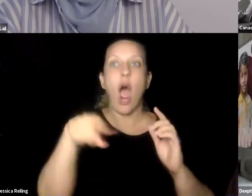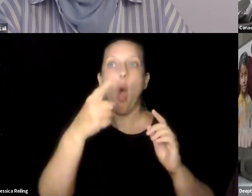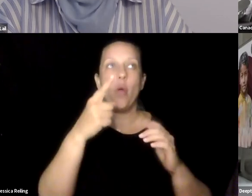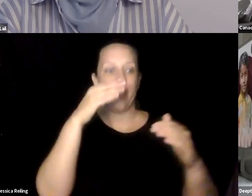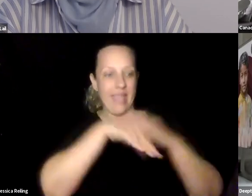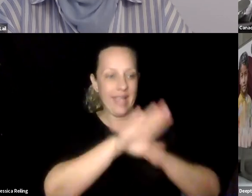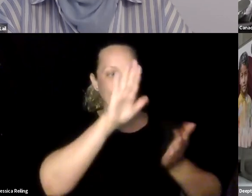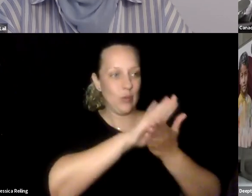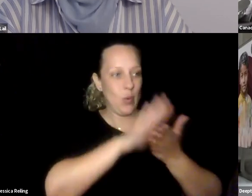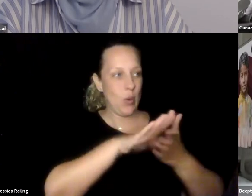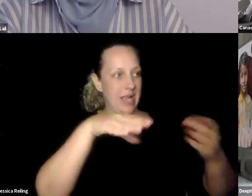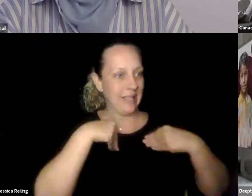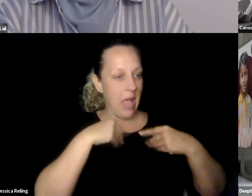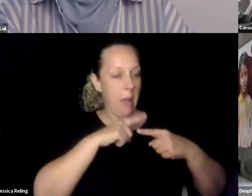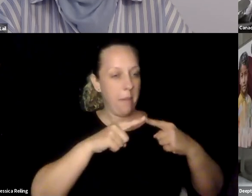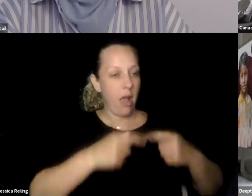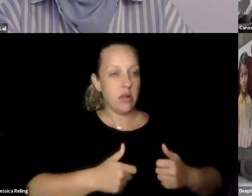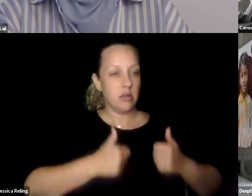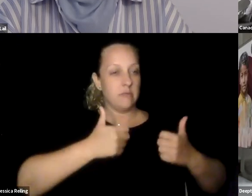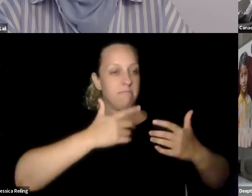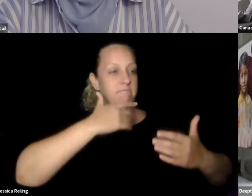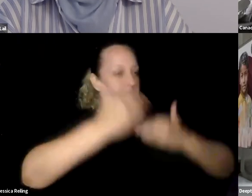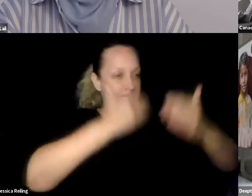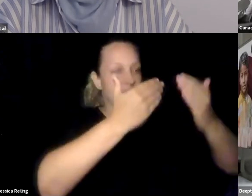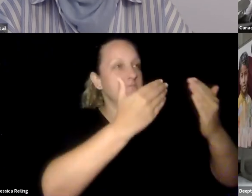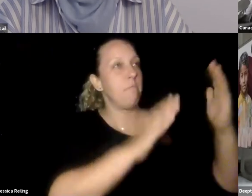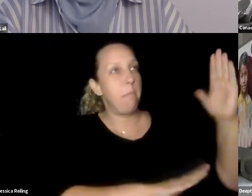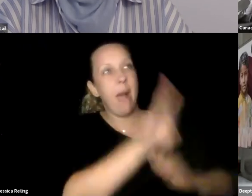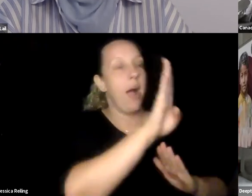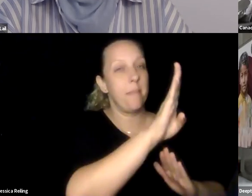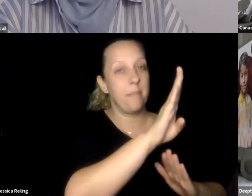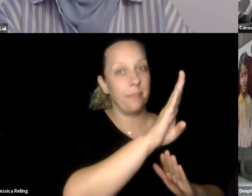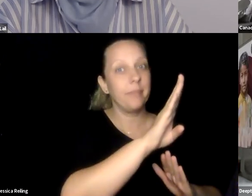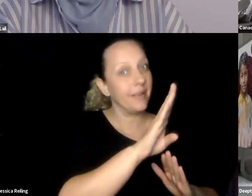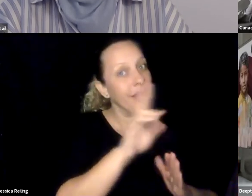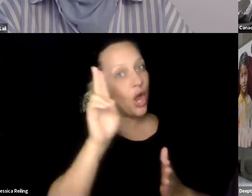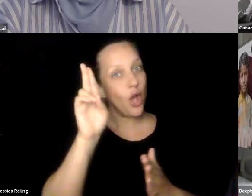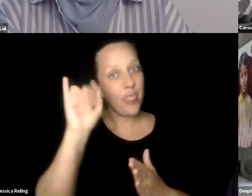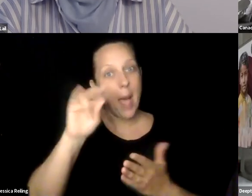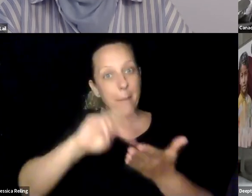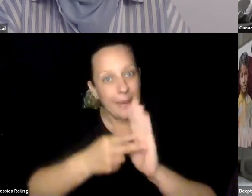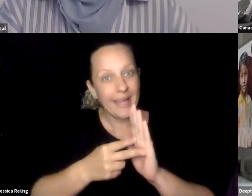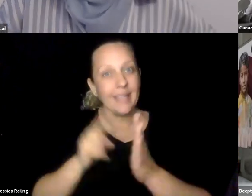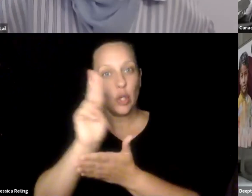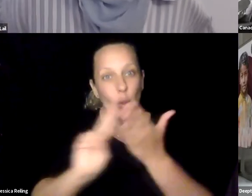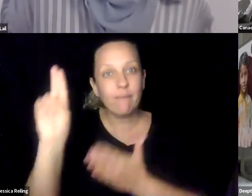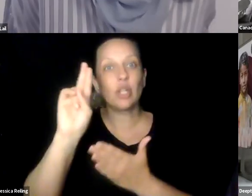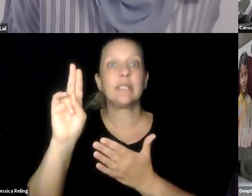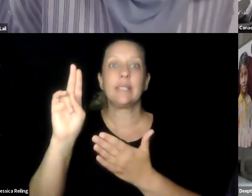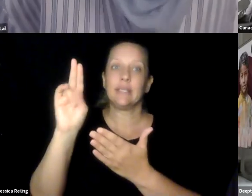spectrum of disabilities not only access and enroll in institutions of higher learning, but thrive and are ready to excel in the world beyond,